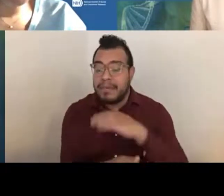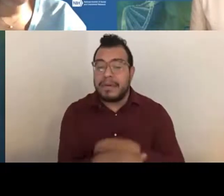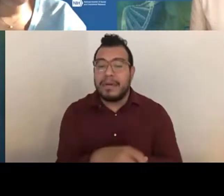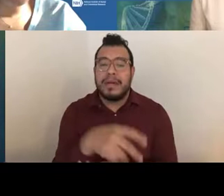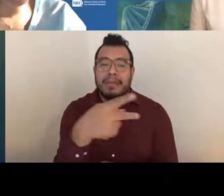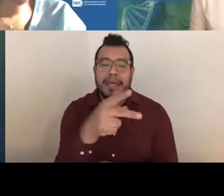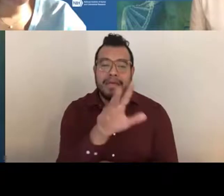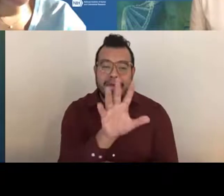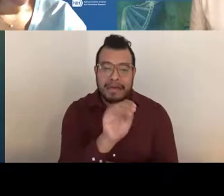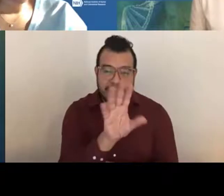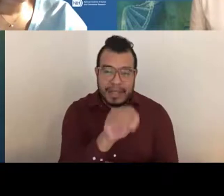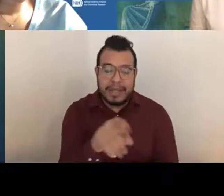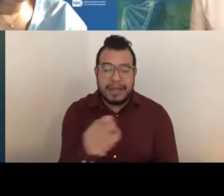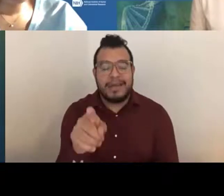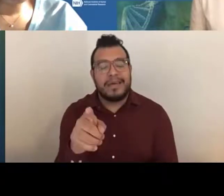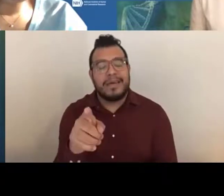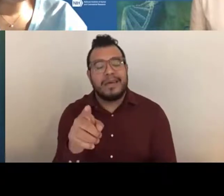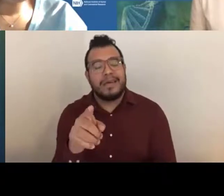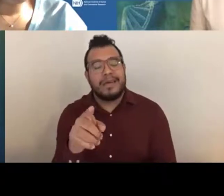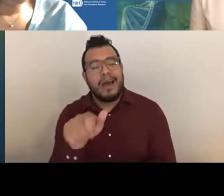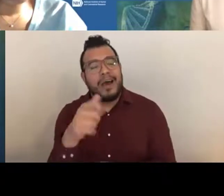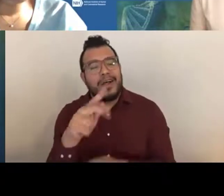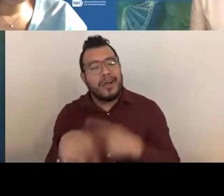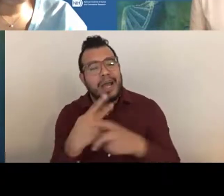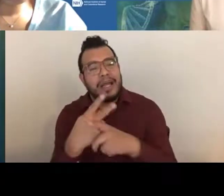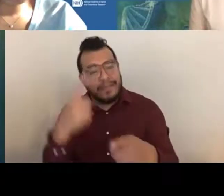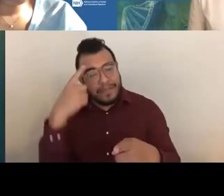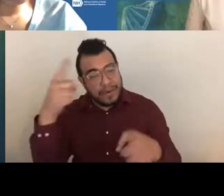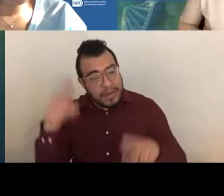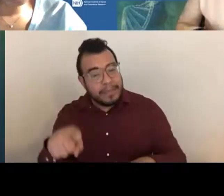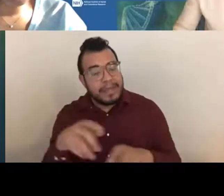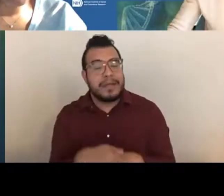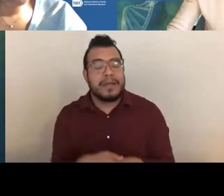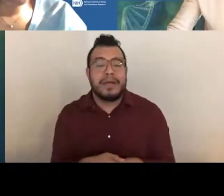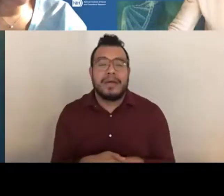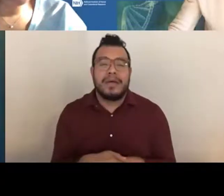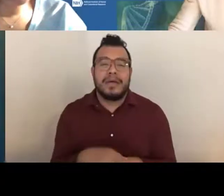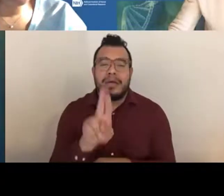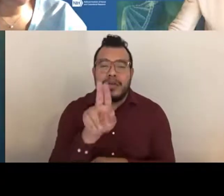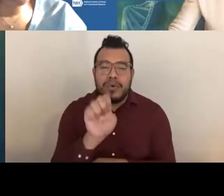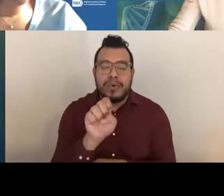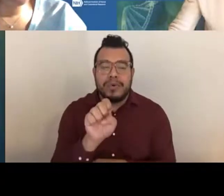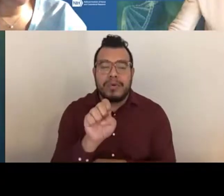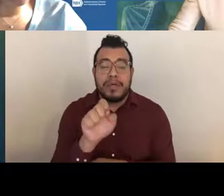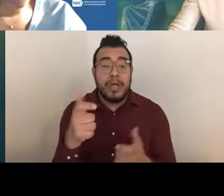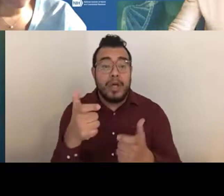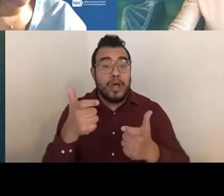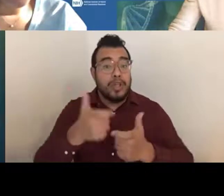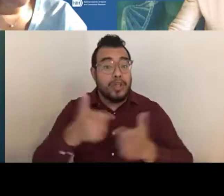So use or other larger research mechanisms, such as R35.